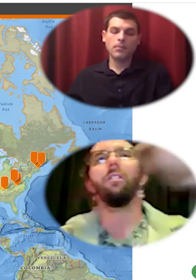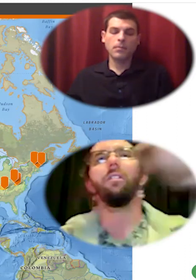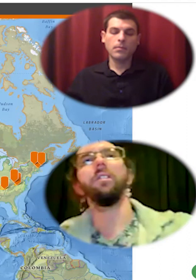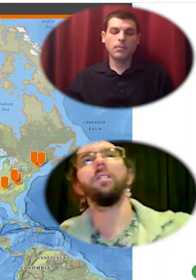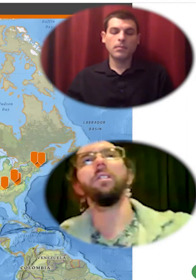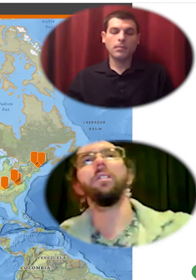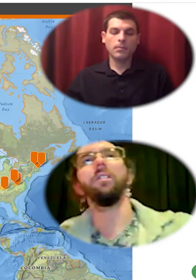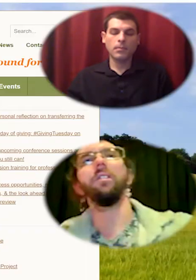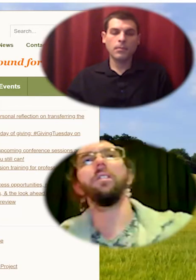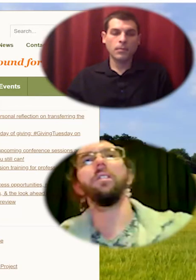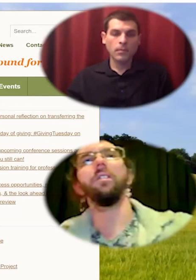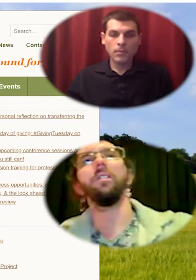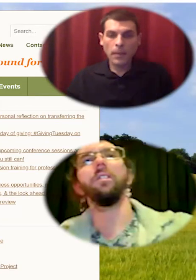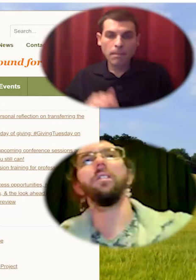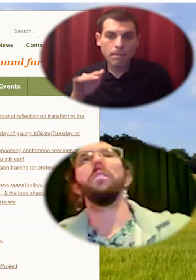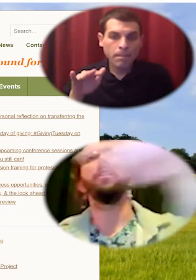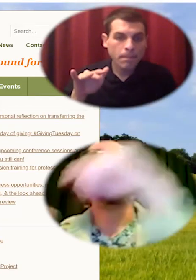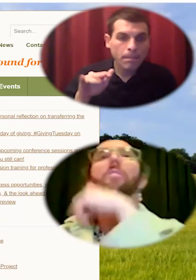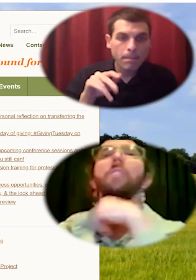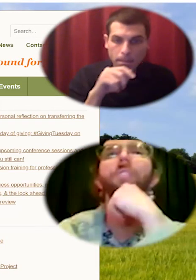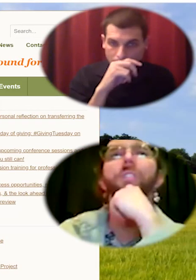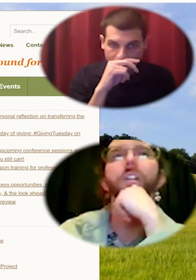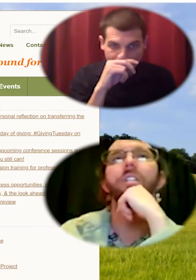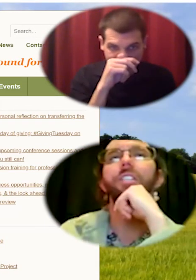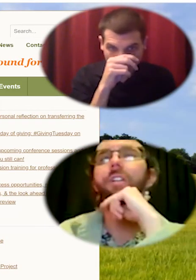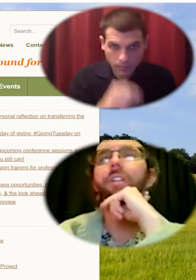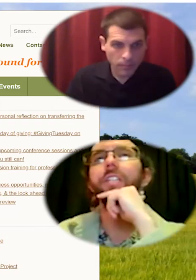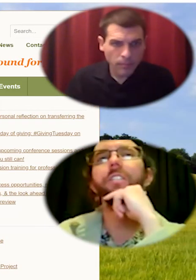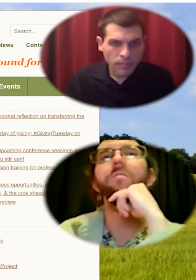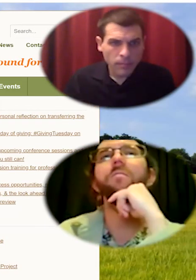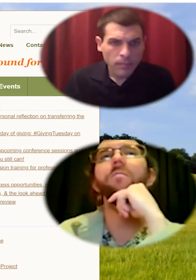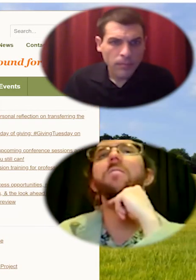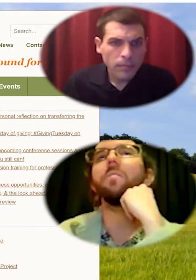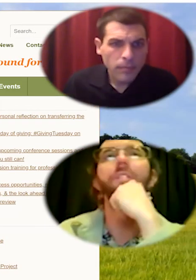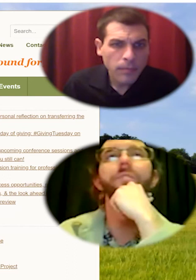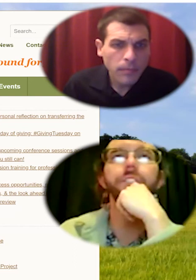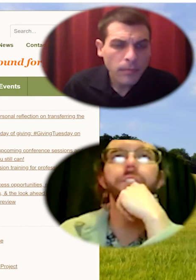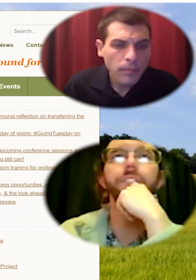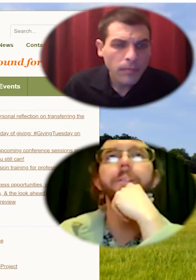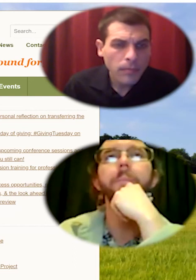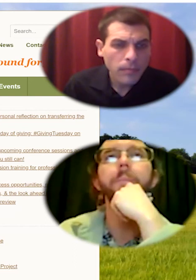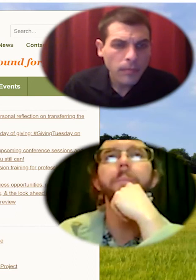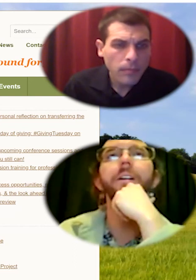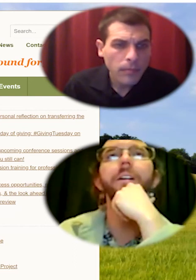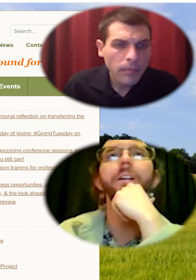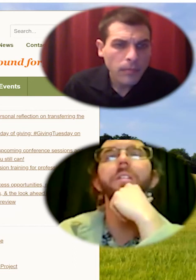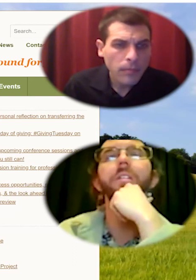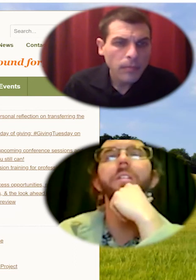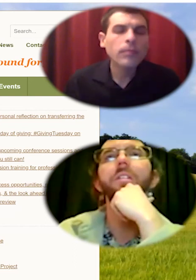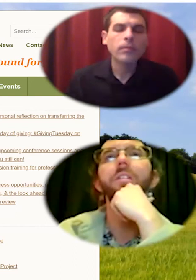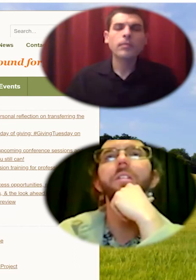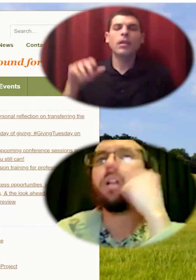here we go the agrarian trust national organization doing fundraising